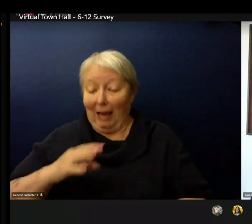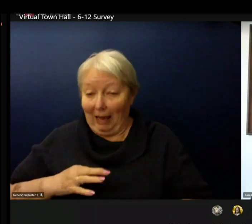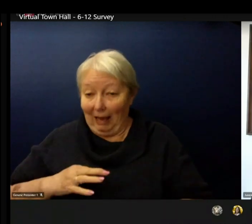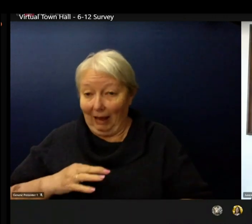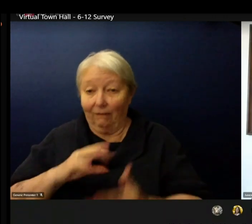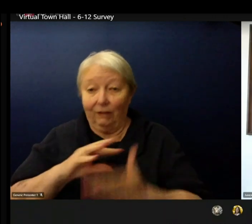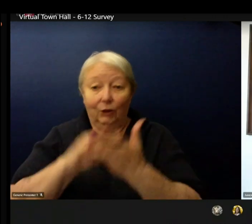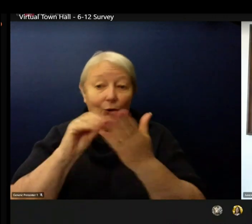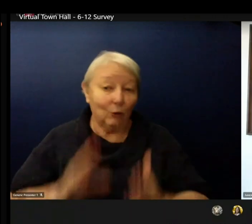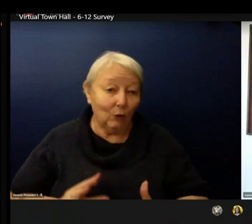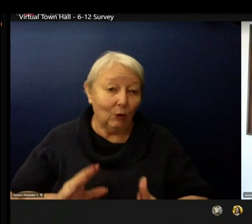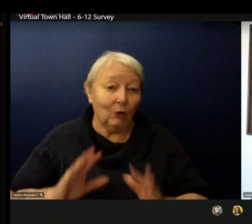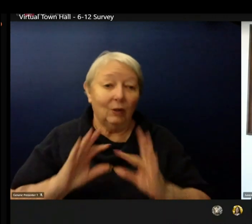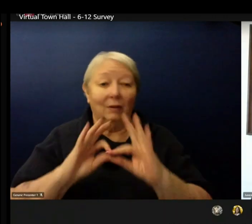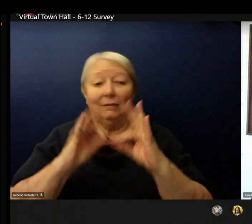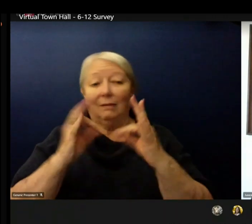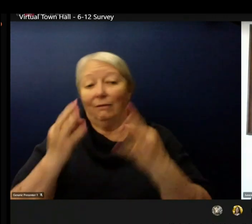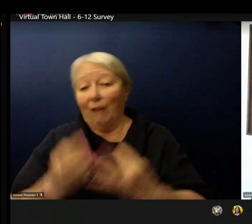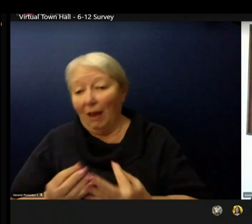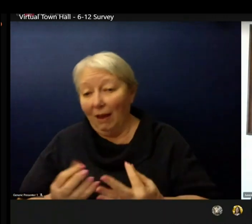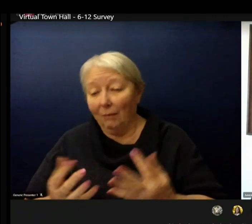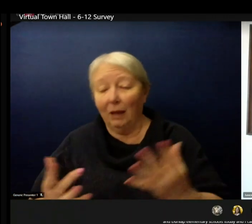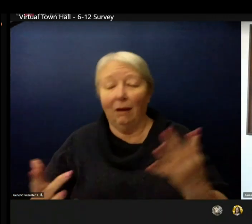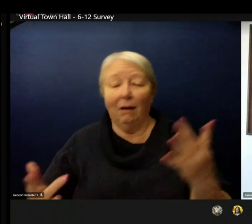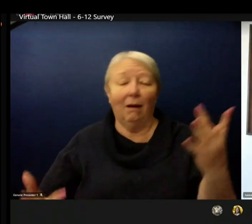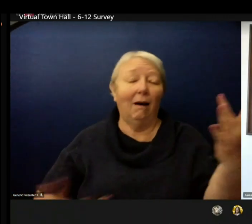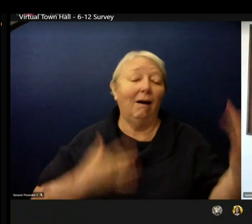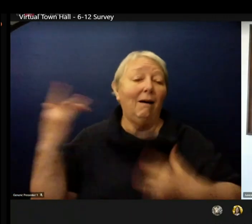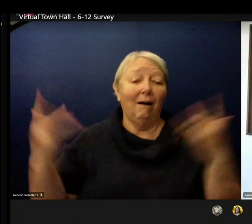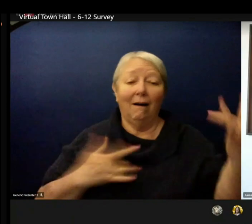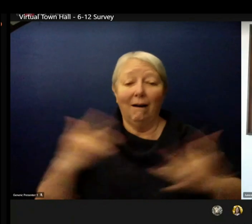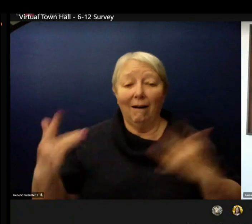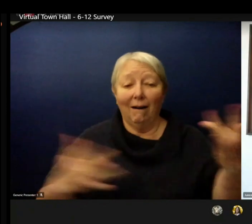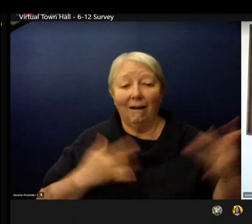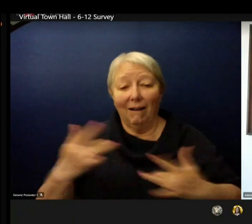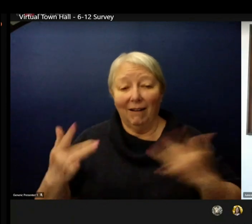It gave me immense hope as we open our doors to all grades this month.